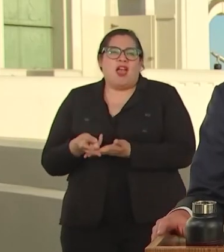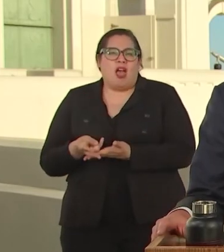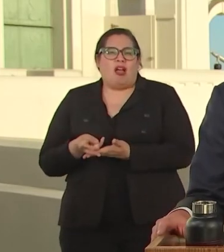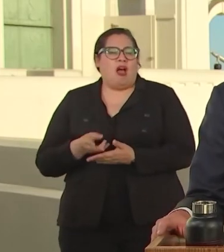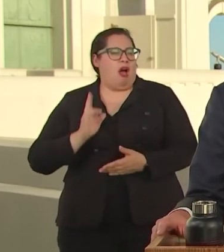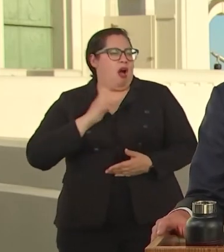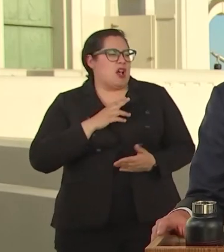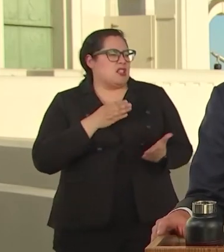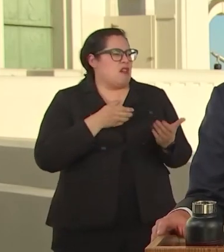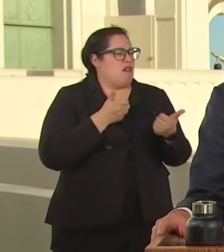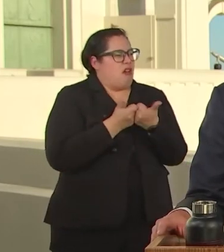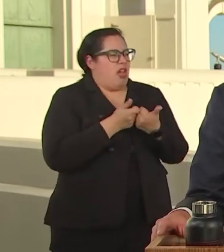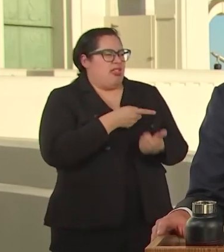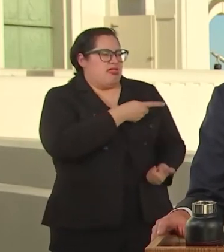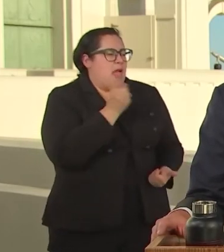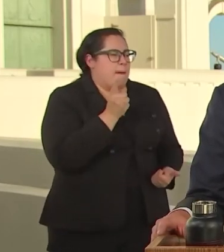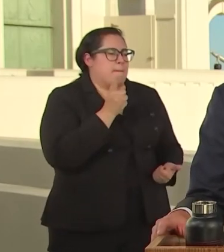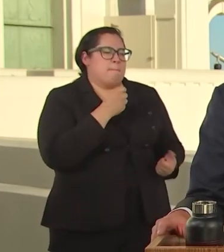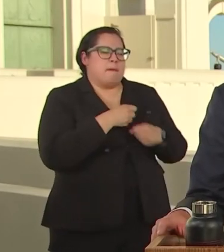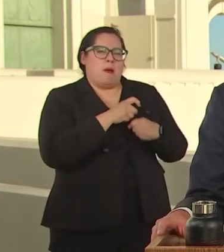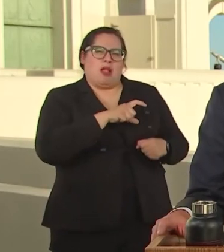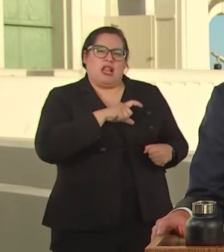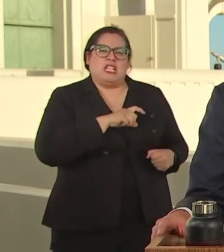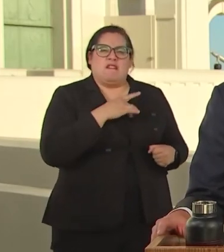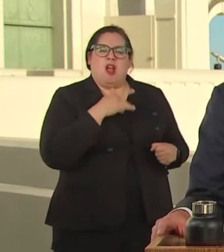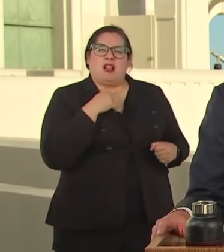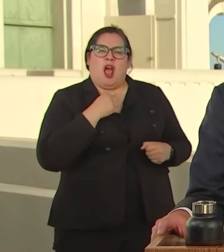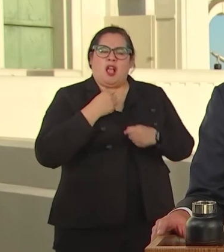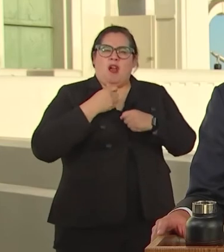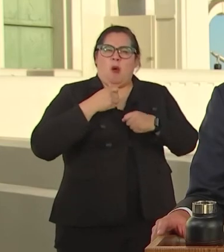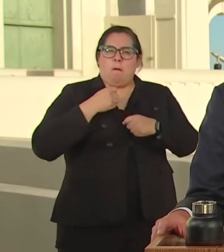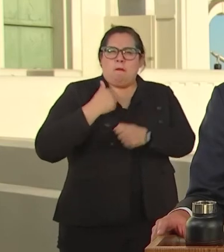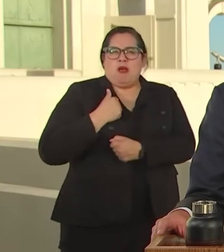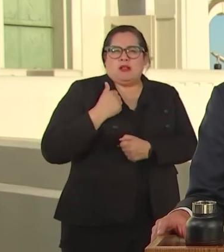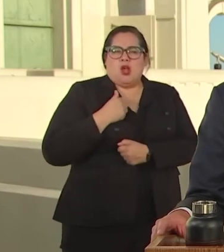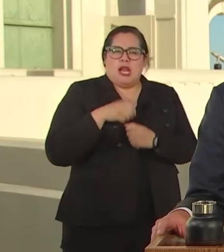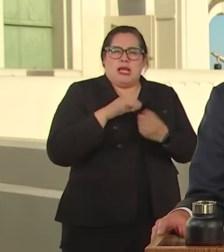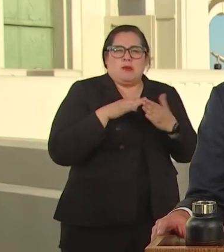TOWARDS A FAILED US, YOU'VE COME TO THE WRONG PLACE. THIS IS A MOMENT FOR ALL OF US